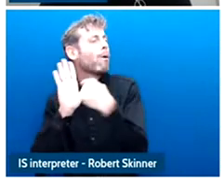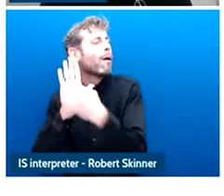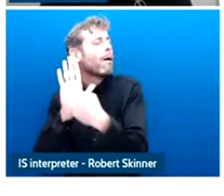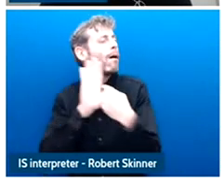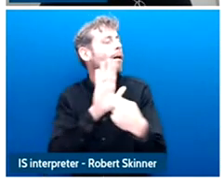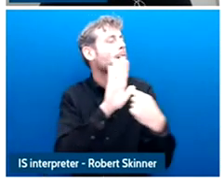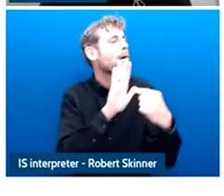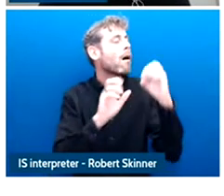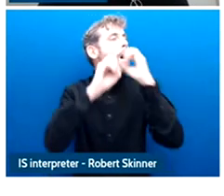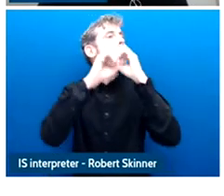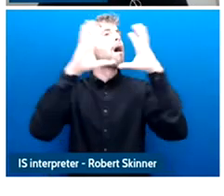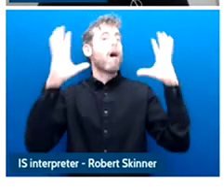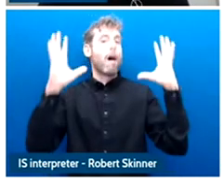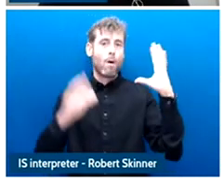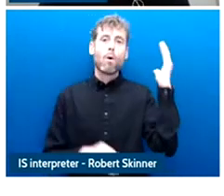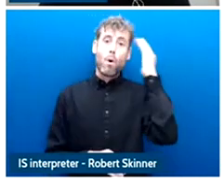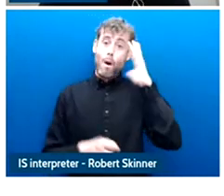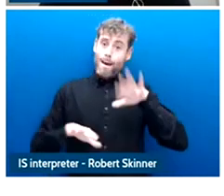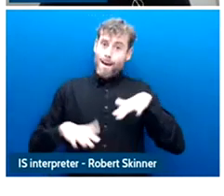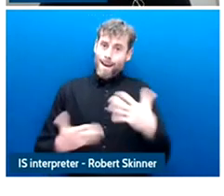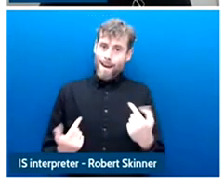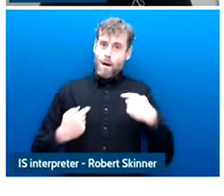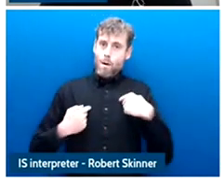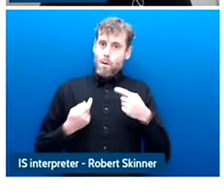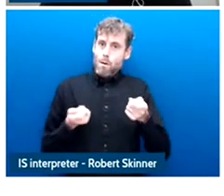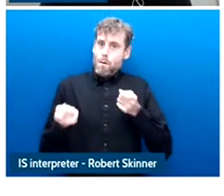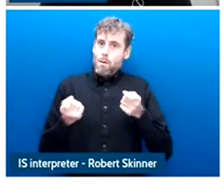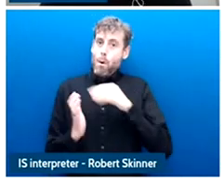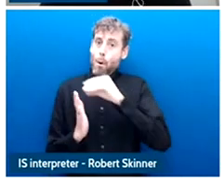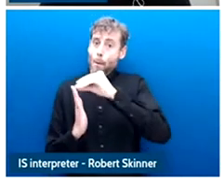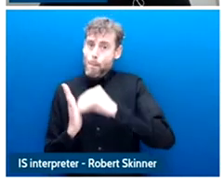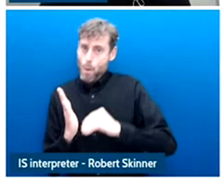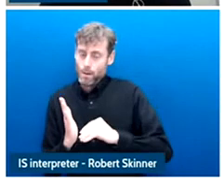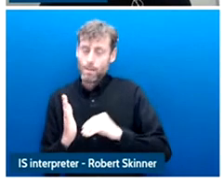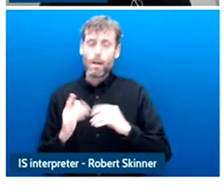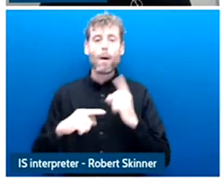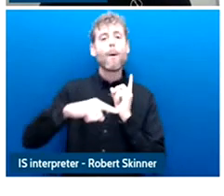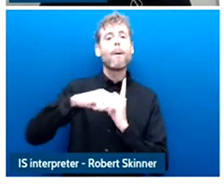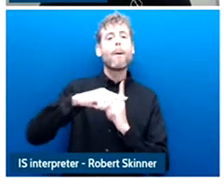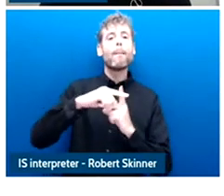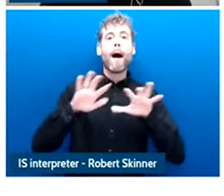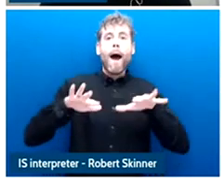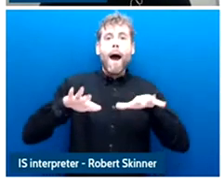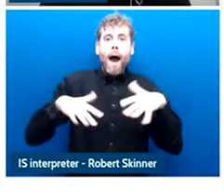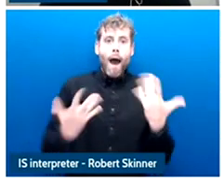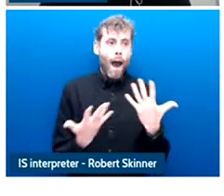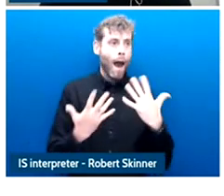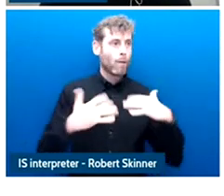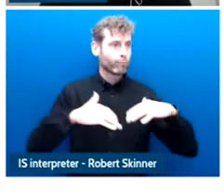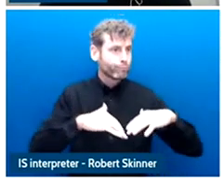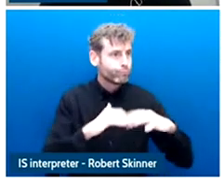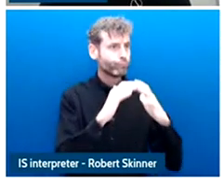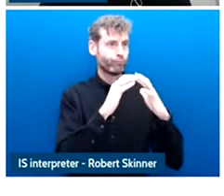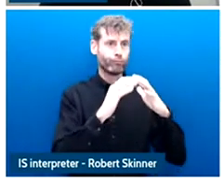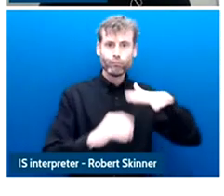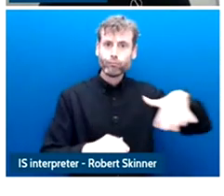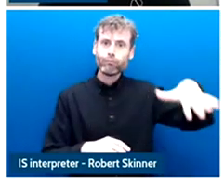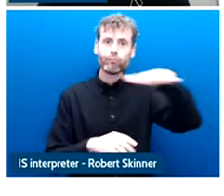What can we do at the policy as well as the implementation level